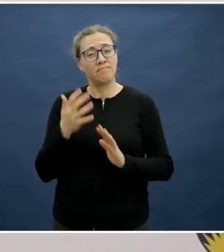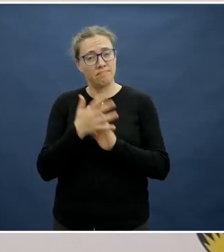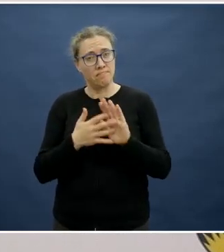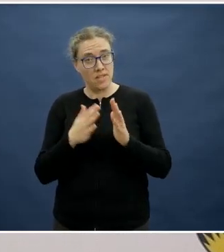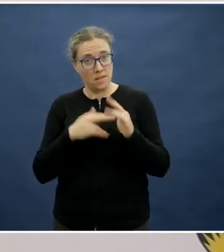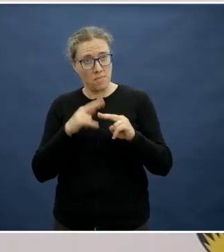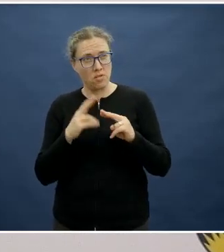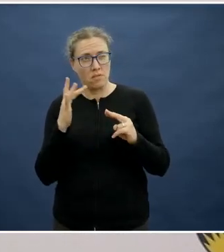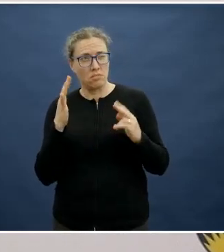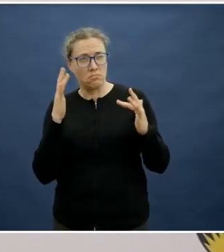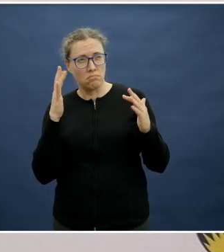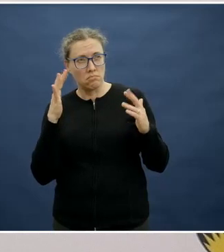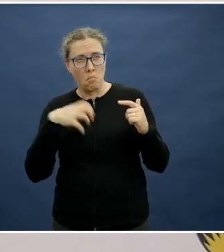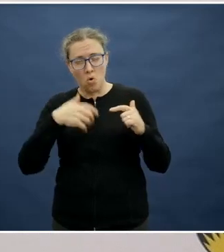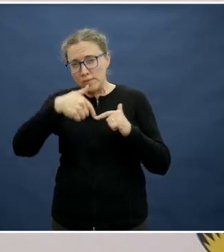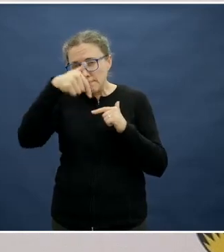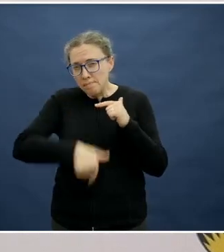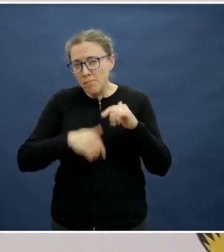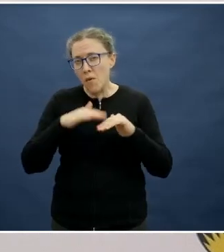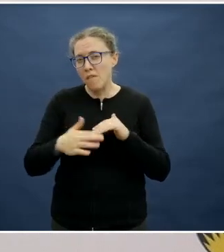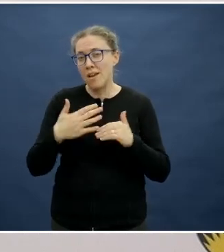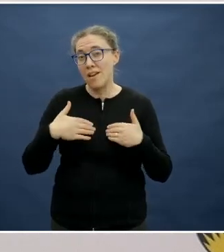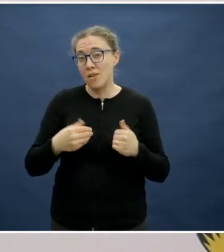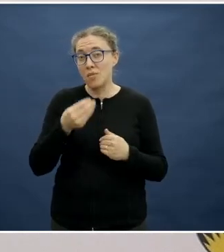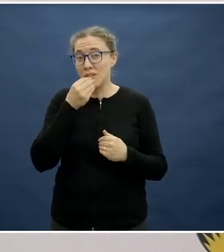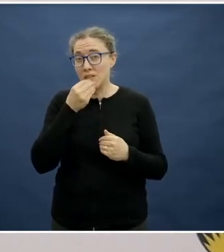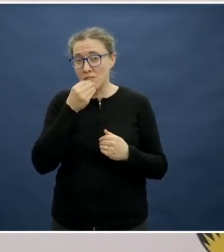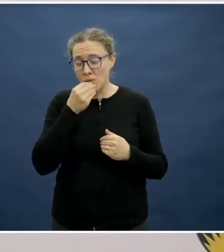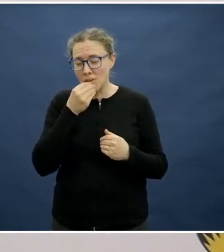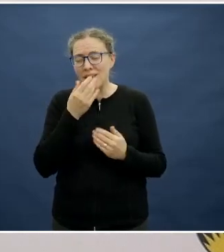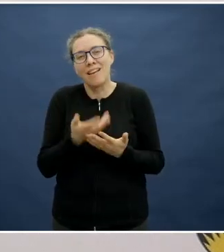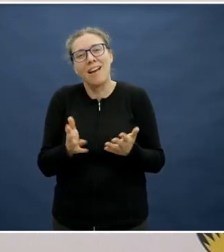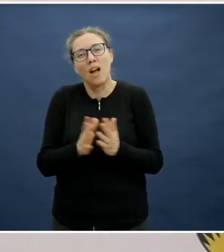Clearly they do, but how do we do it effectively so that things are still appealing and tasty?